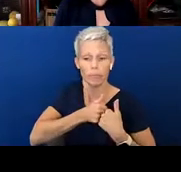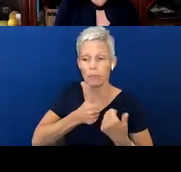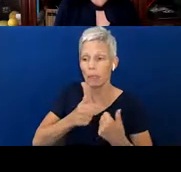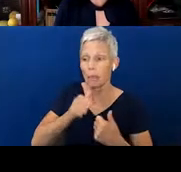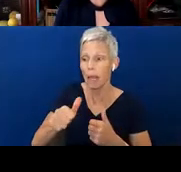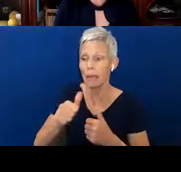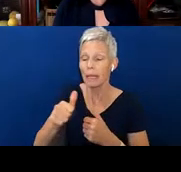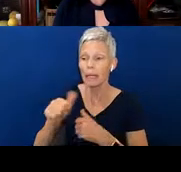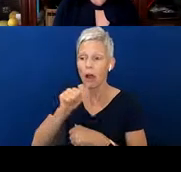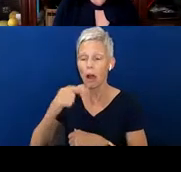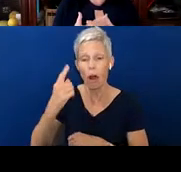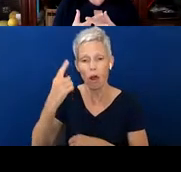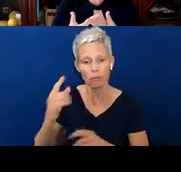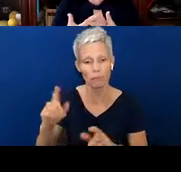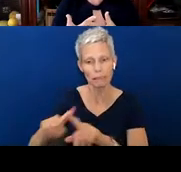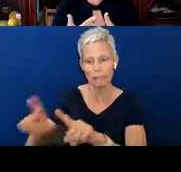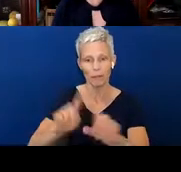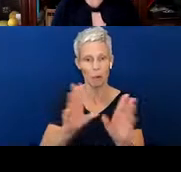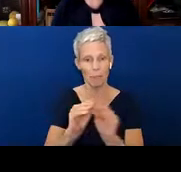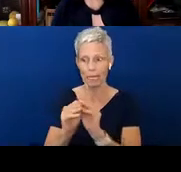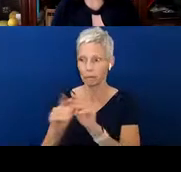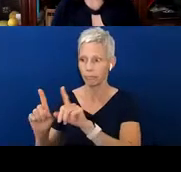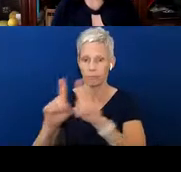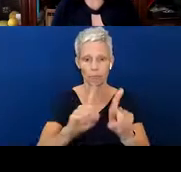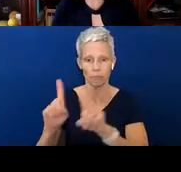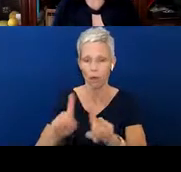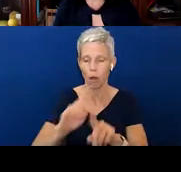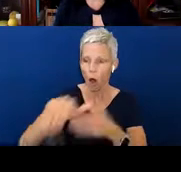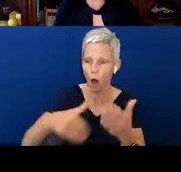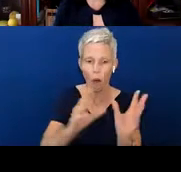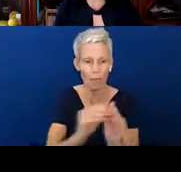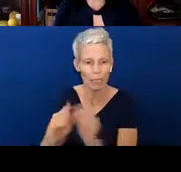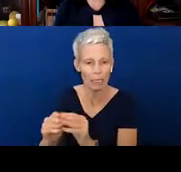you when you're talking virtually, maybe your appointments with your providers are virtual.